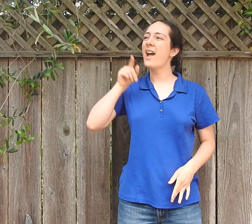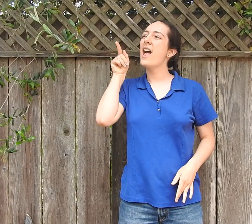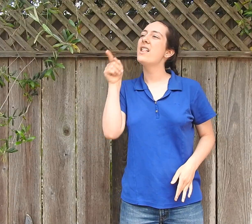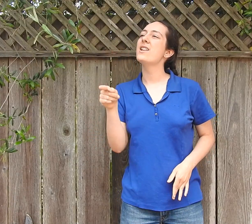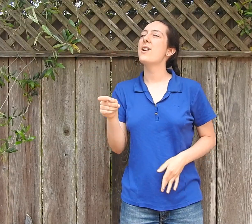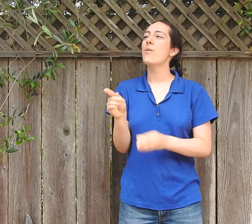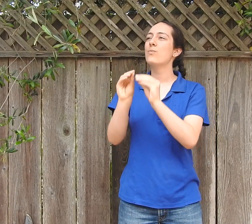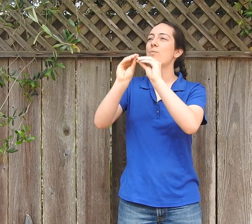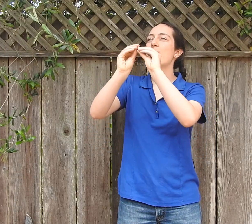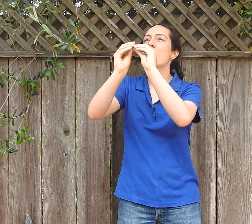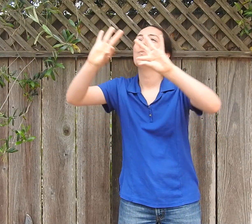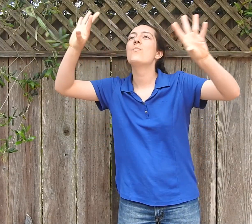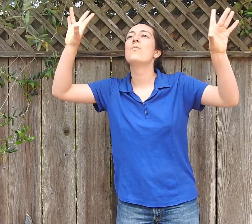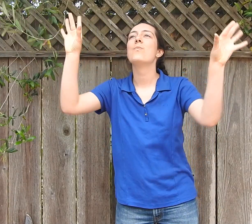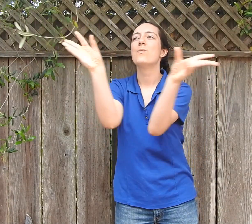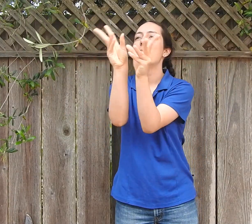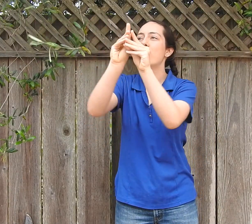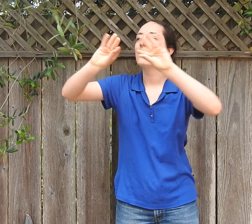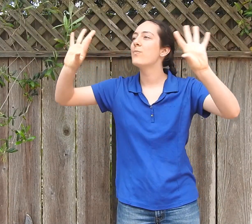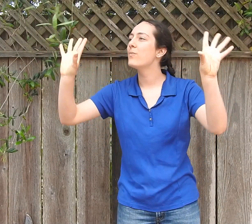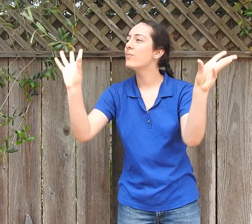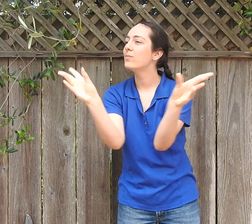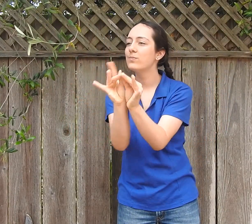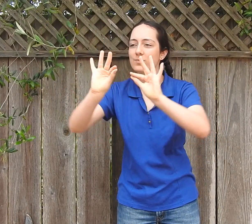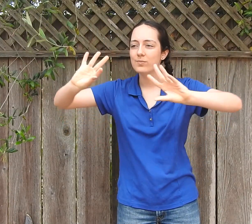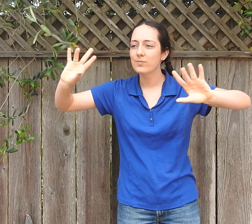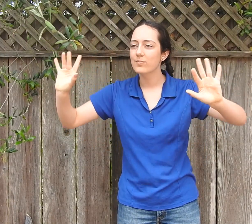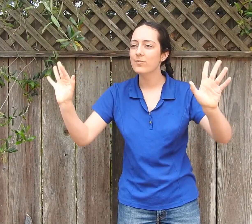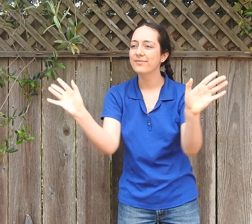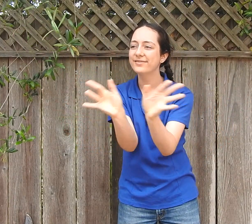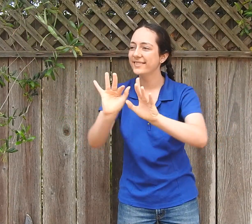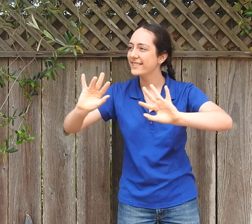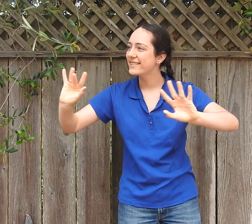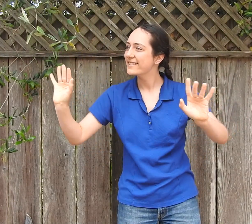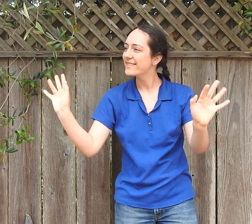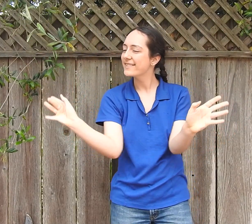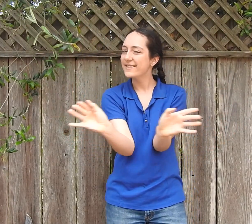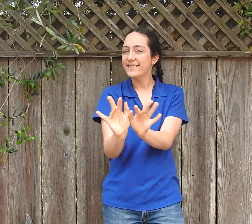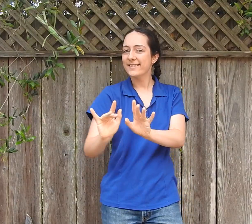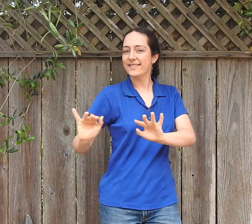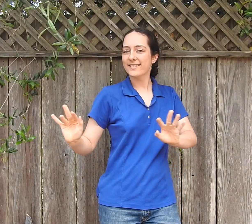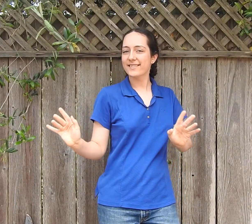Third one different fancy shape.